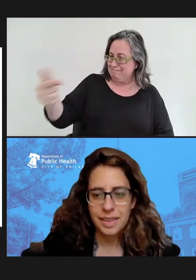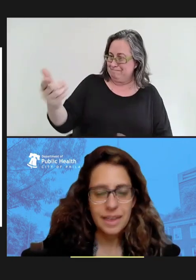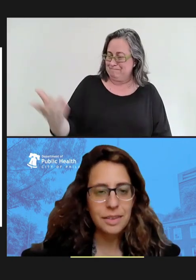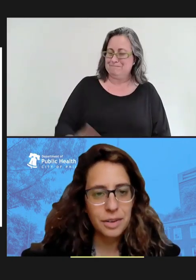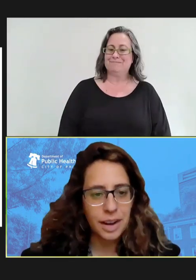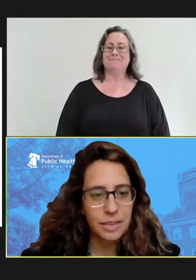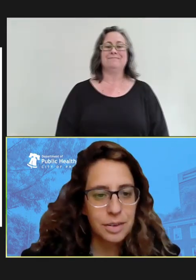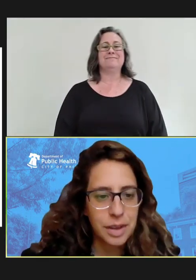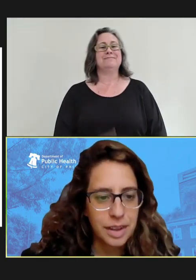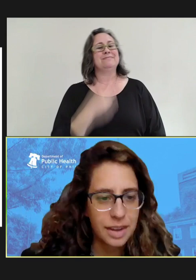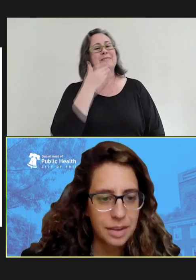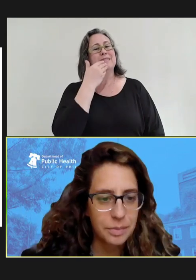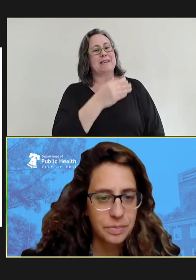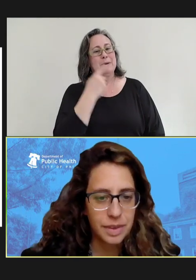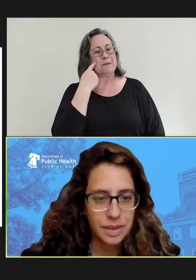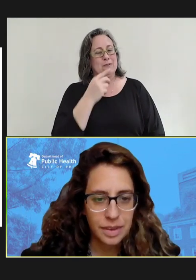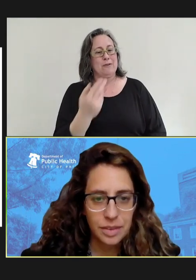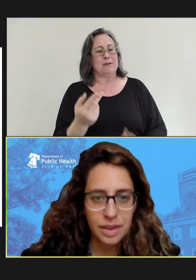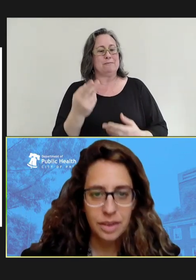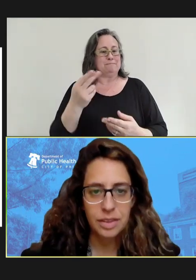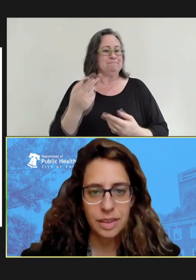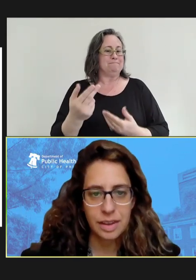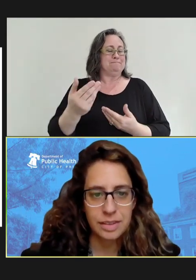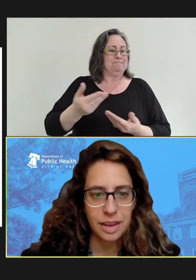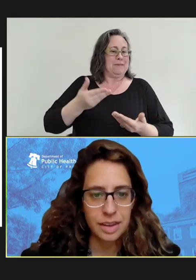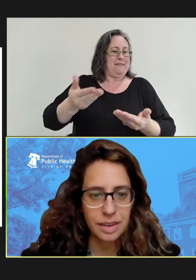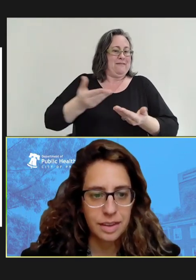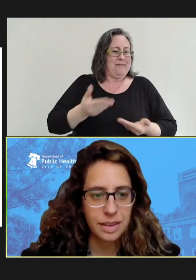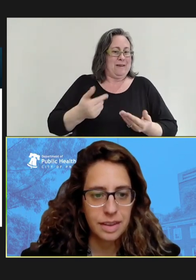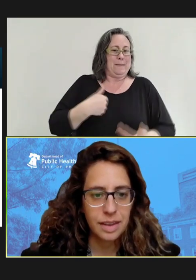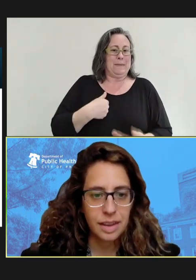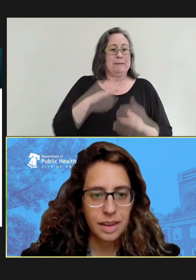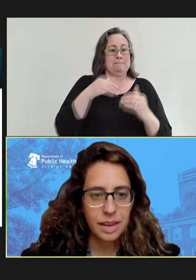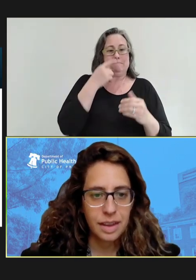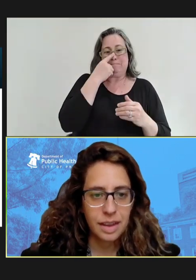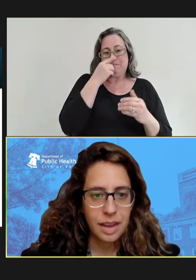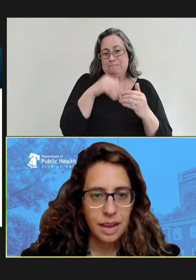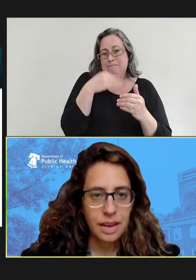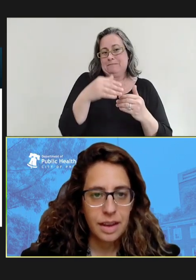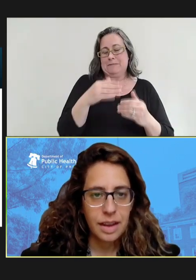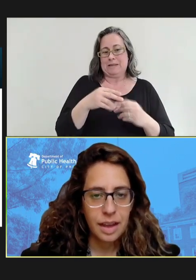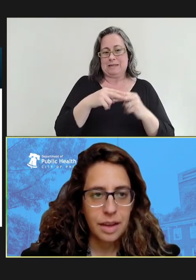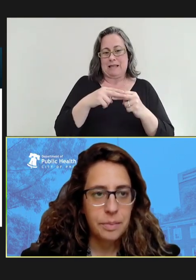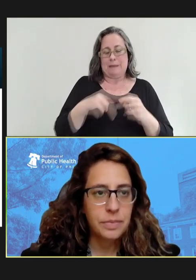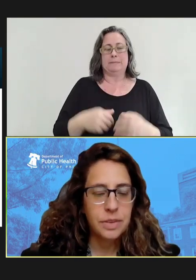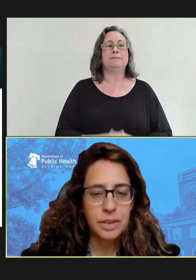Shara Epstein: Thank you for having me. You can go to the next slide. So,